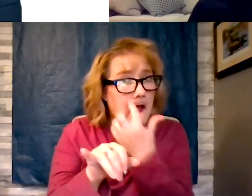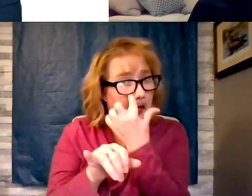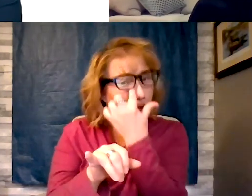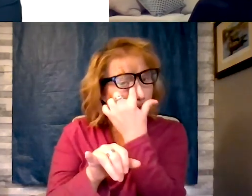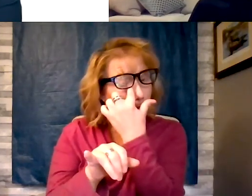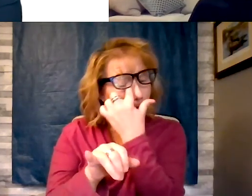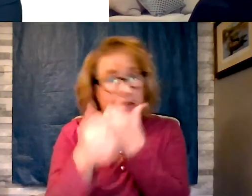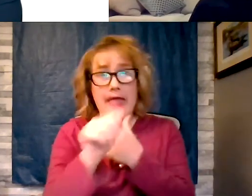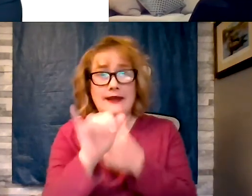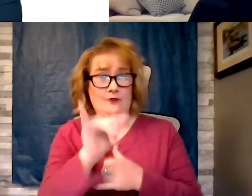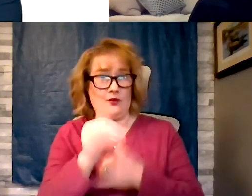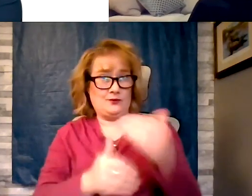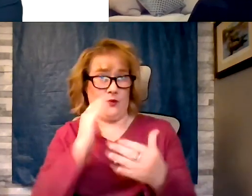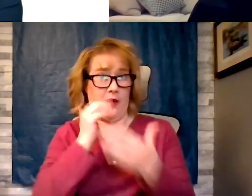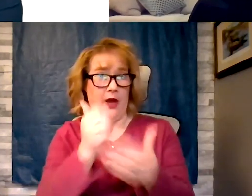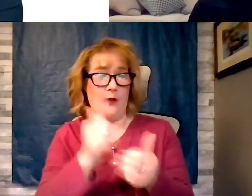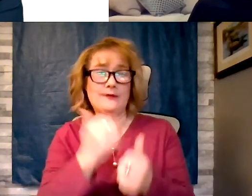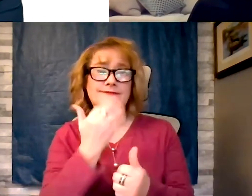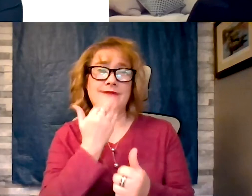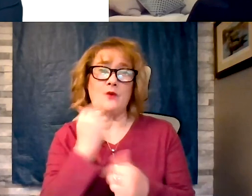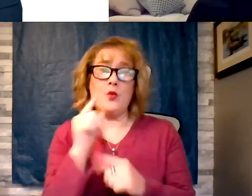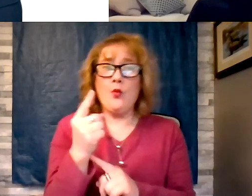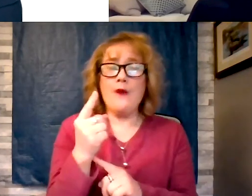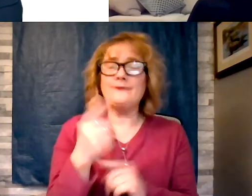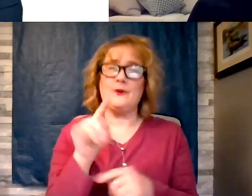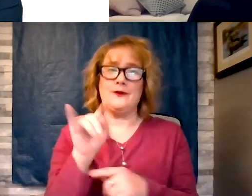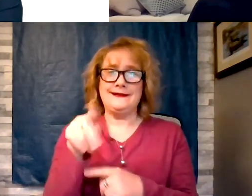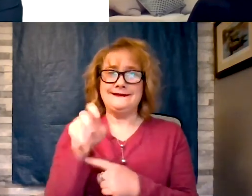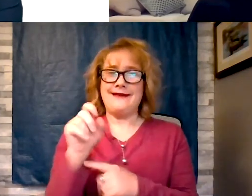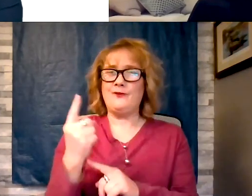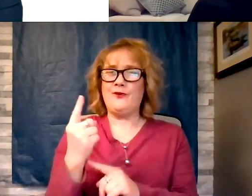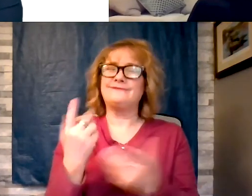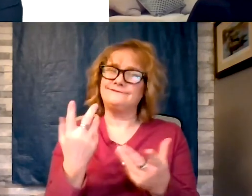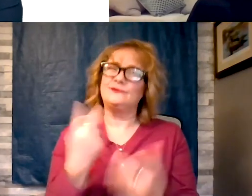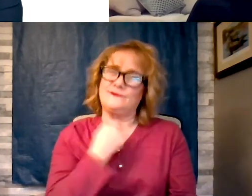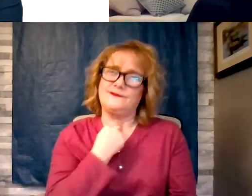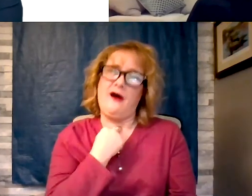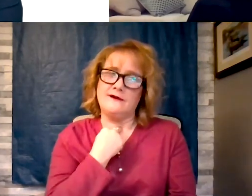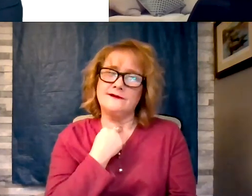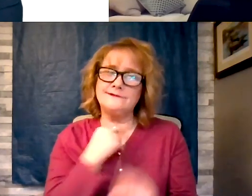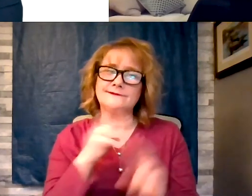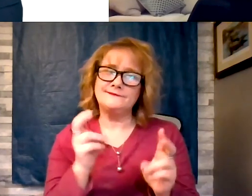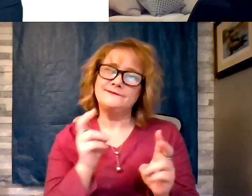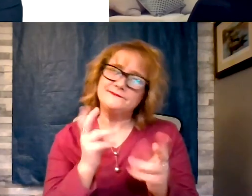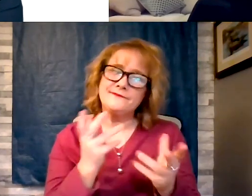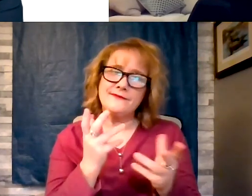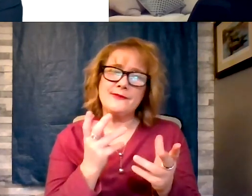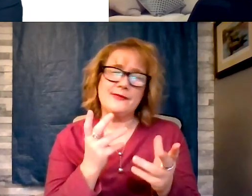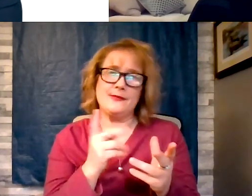You know, type 1, you are kind of stuck because you essentially have no insulin. So